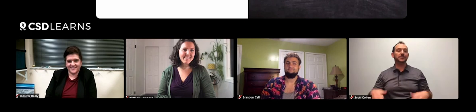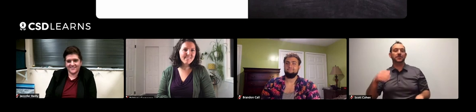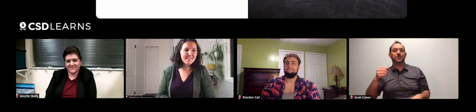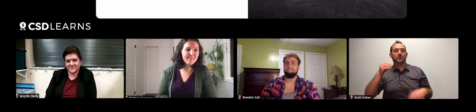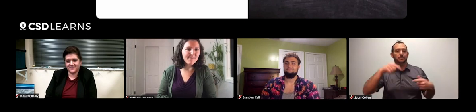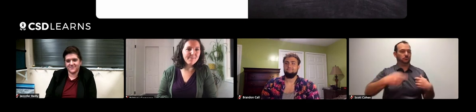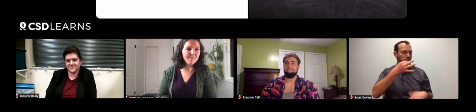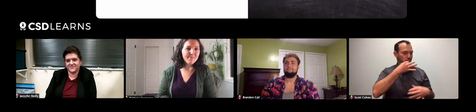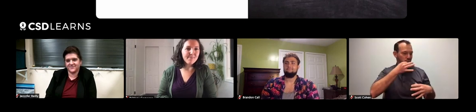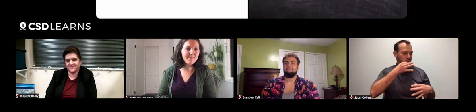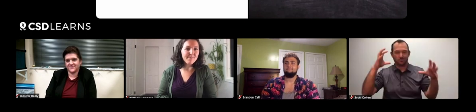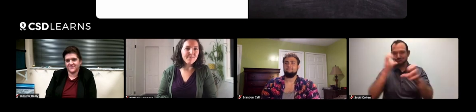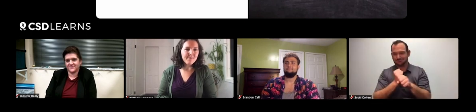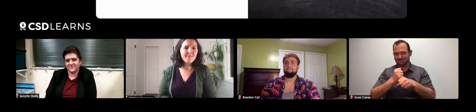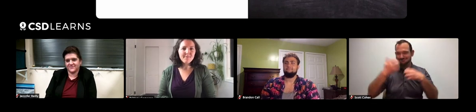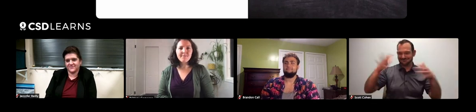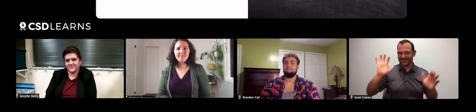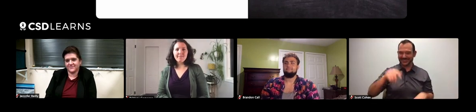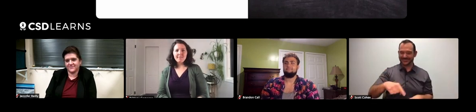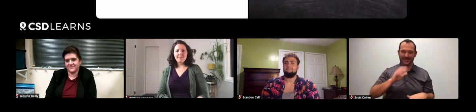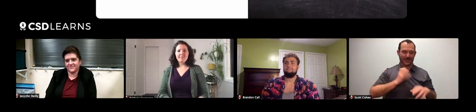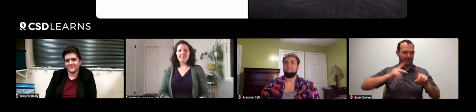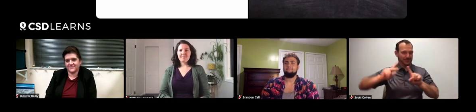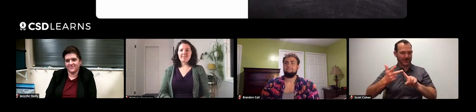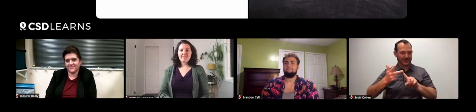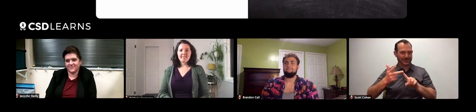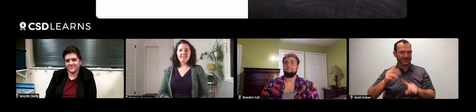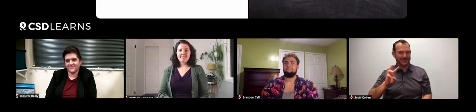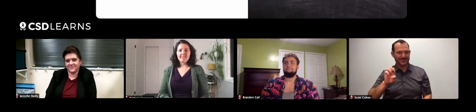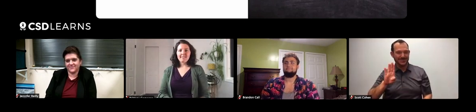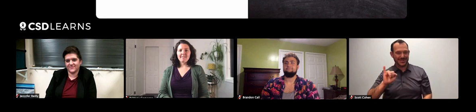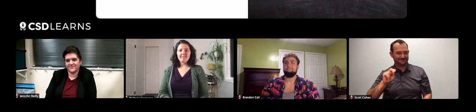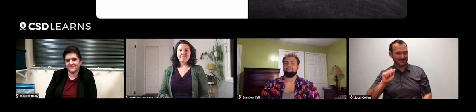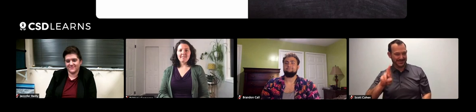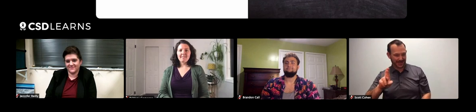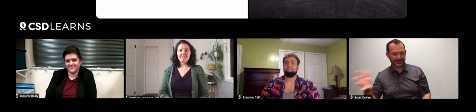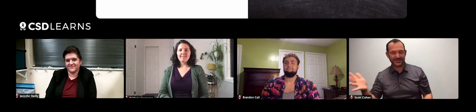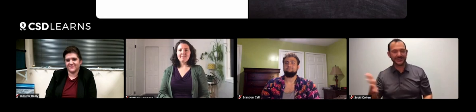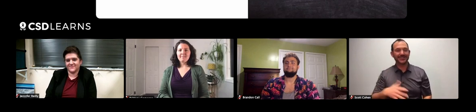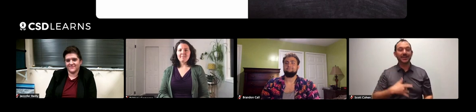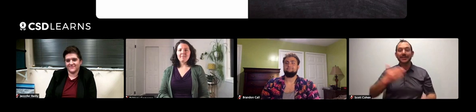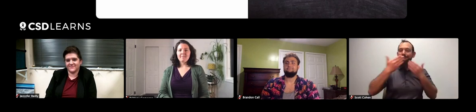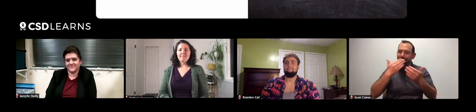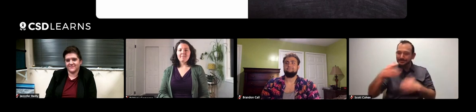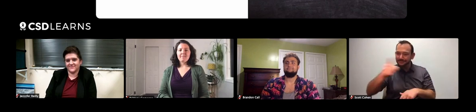Well, we're just about done with our third webinar in the series. Thank you all so much.